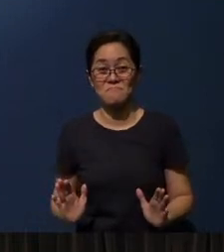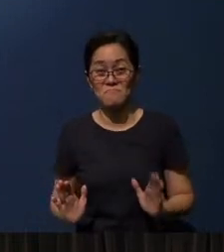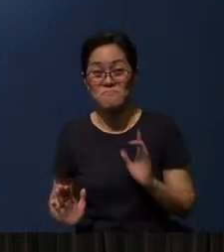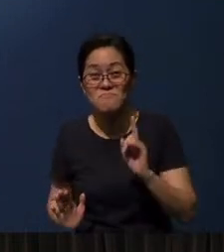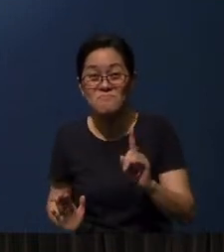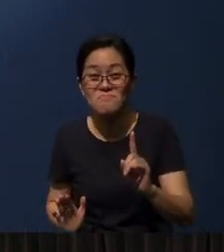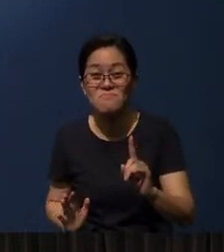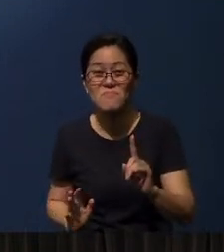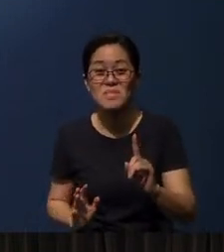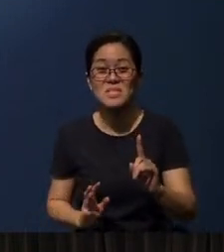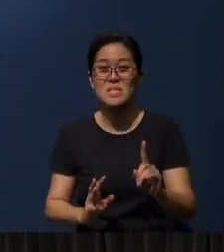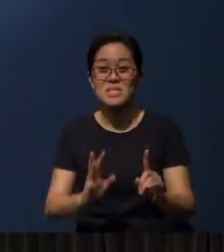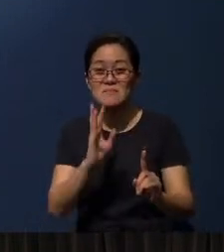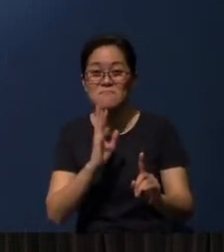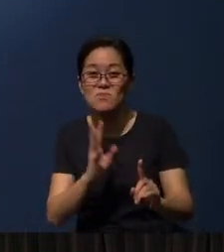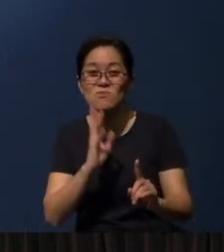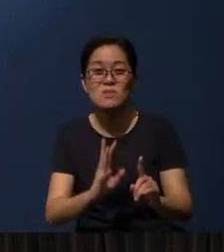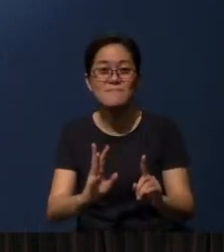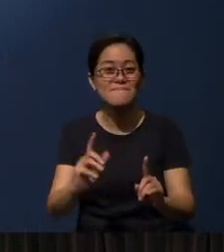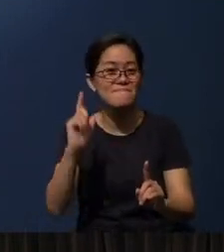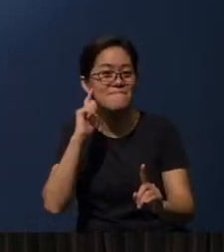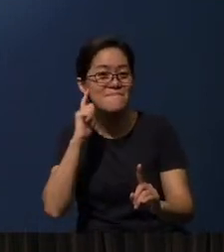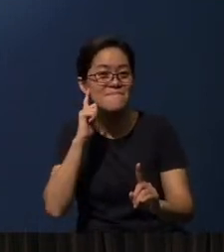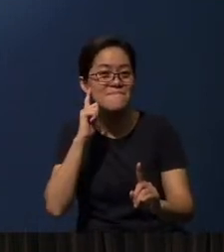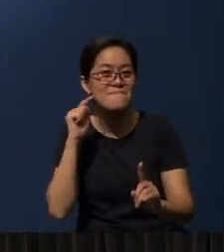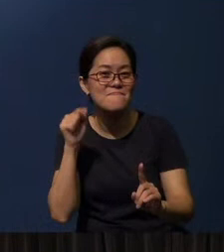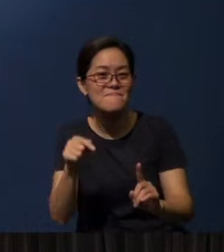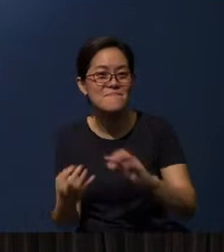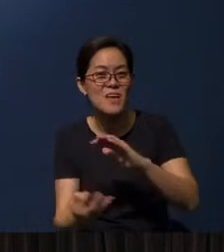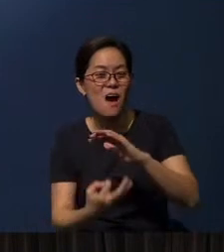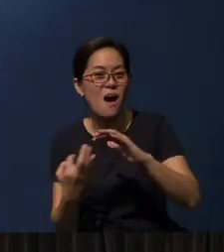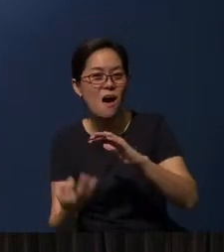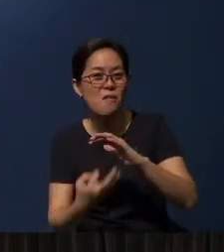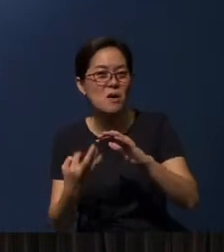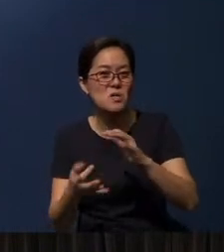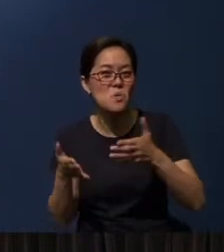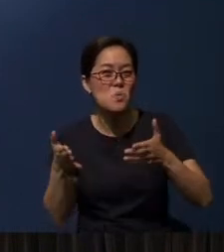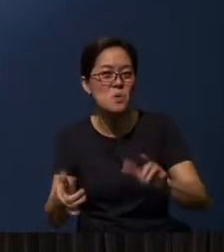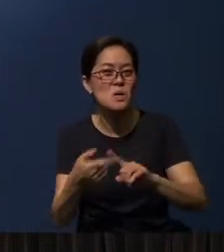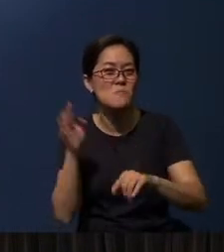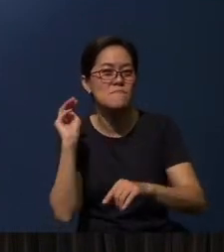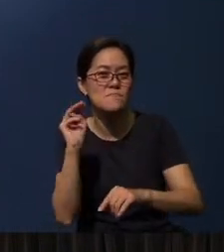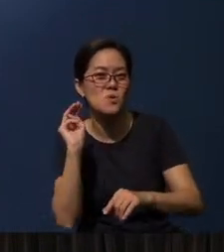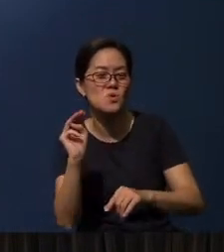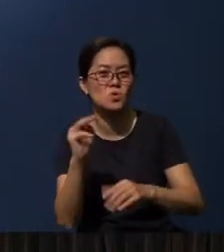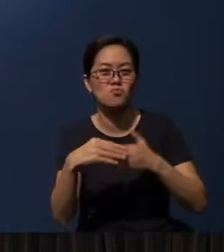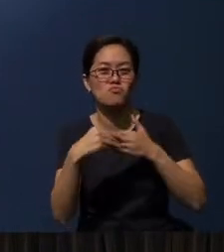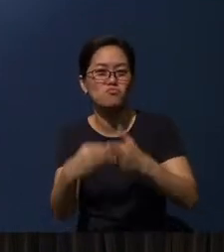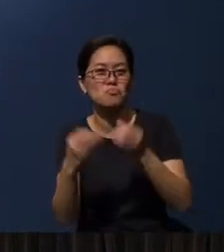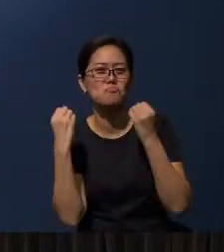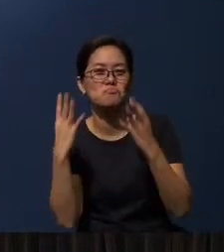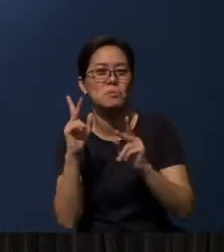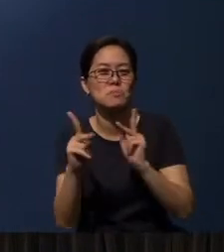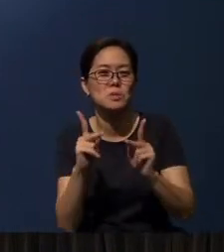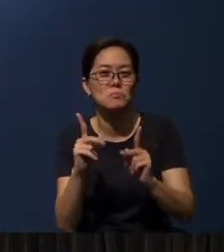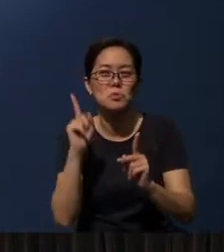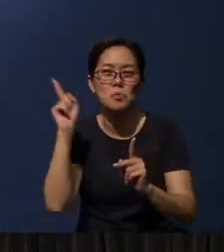speaking and listening remains the fundamental mode of ministry, leading many people to Christ.